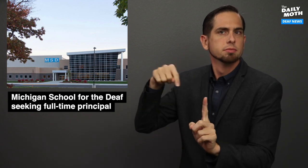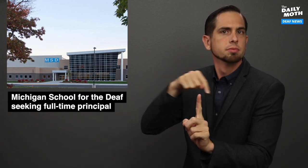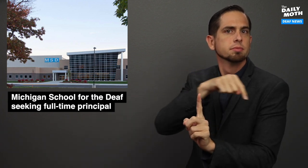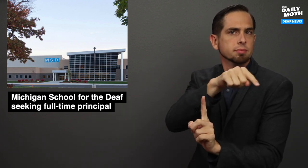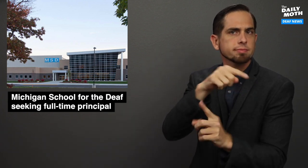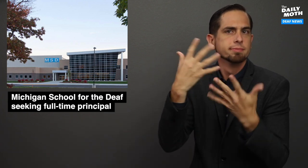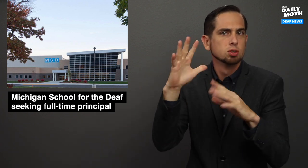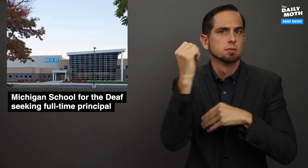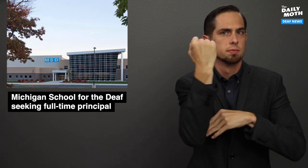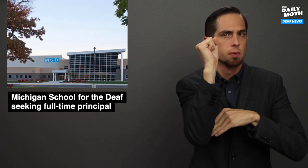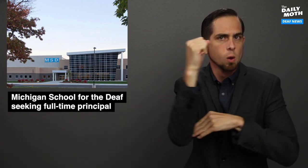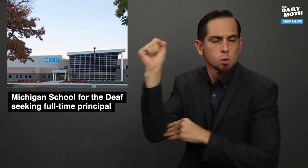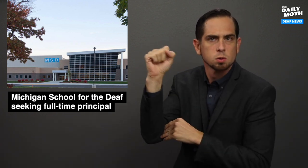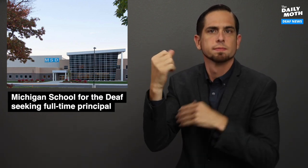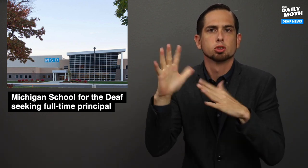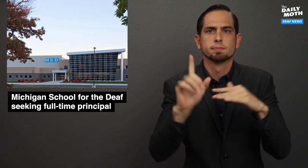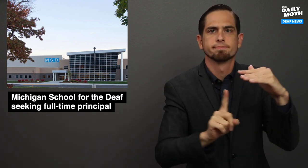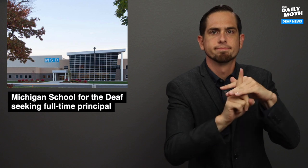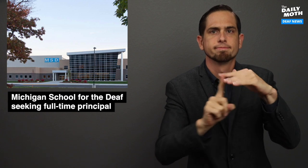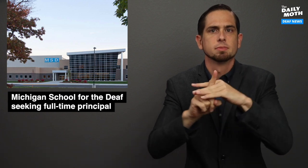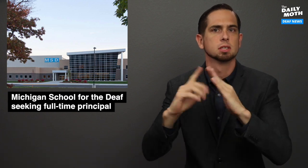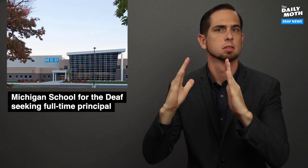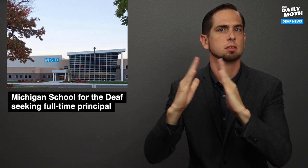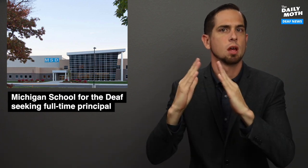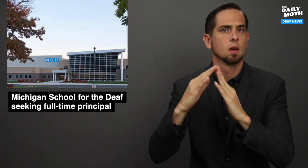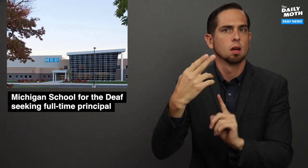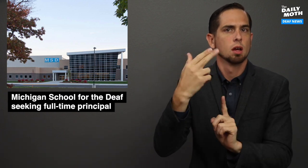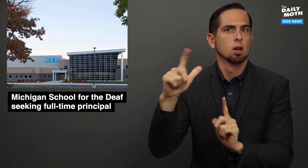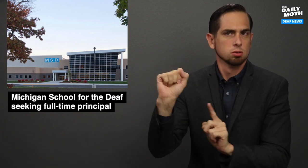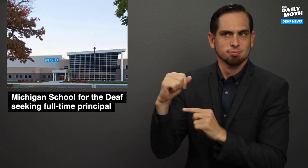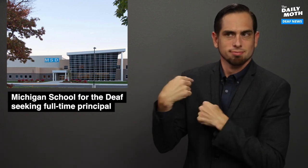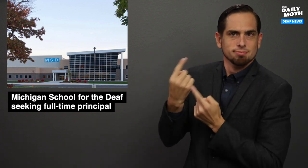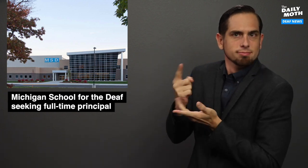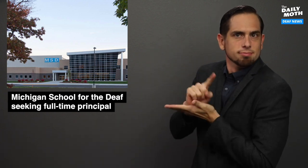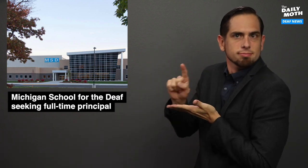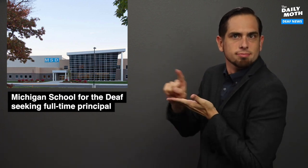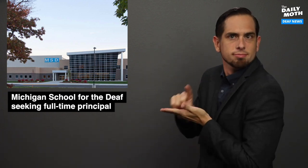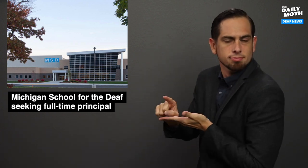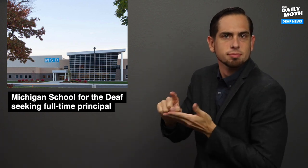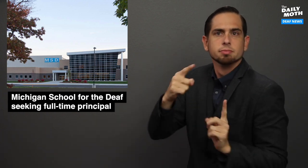who have protested and appeared in town halls in recent weeks